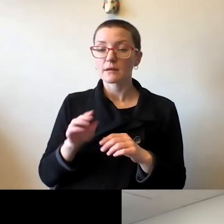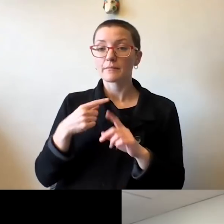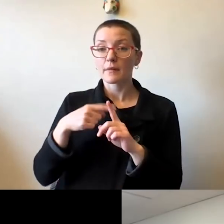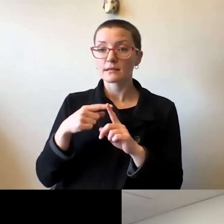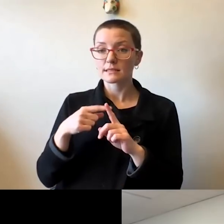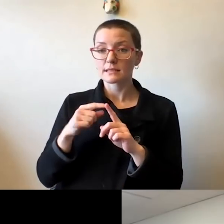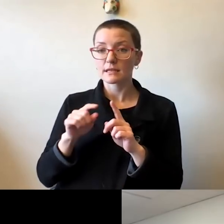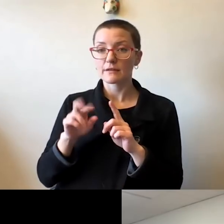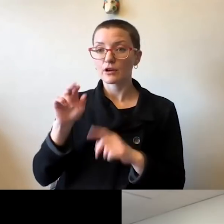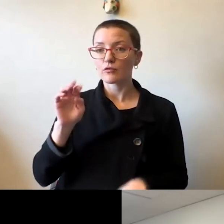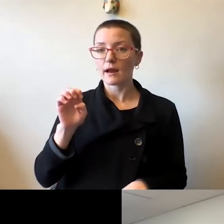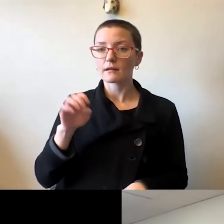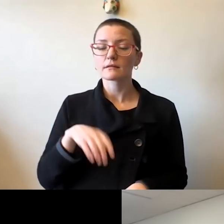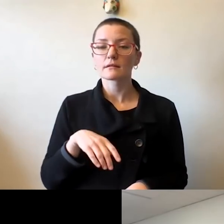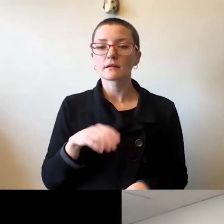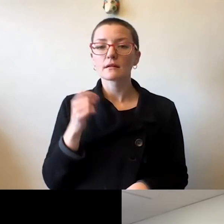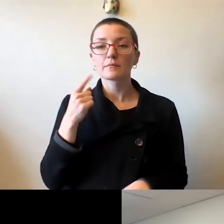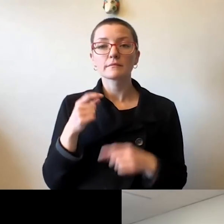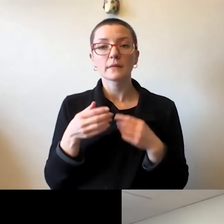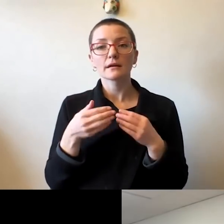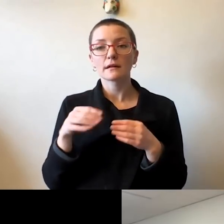where our original percent positivity rate.